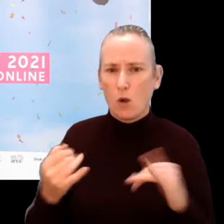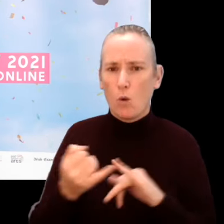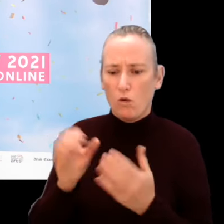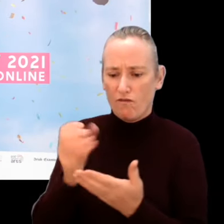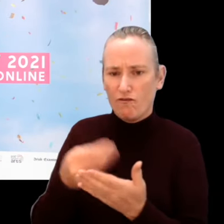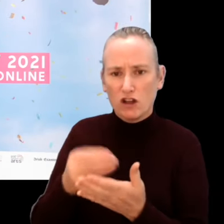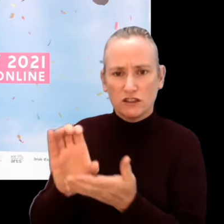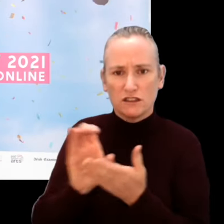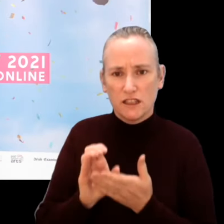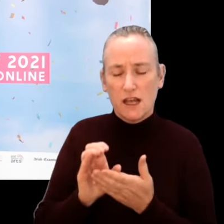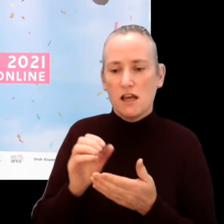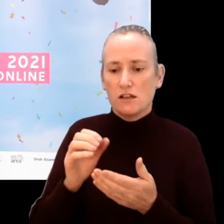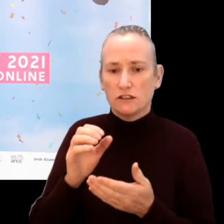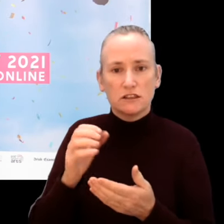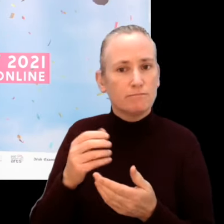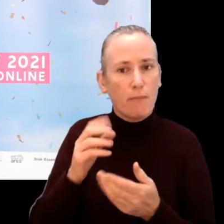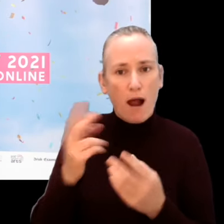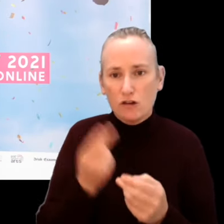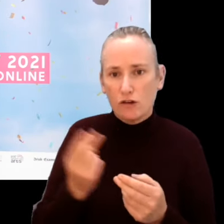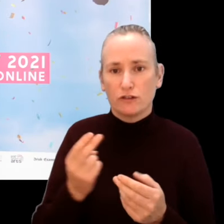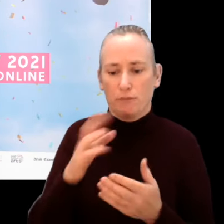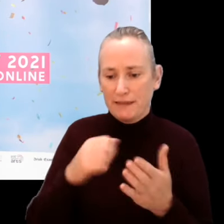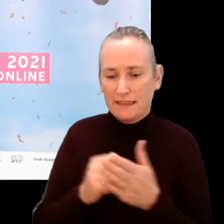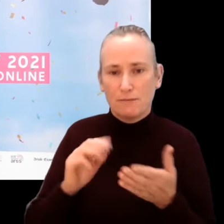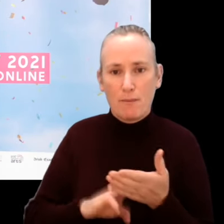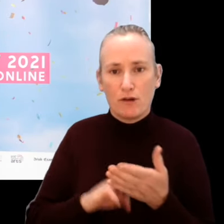sponsors, partners, Corporate Members and Festival Friends